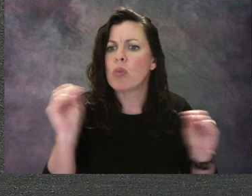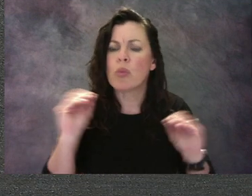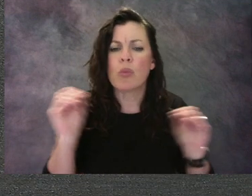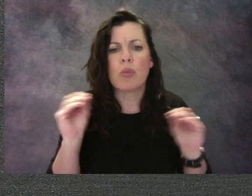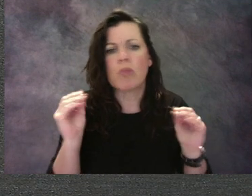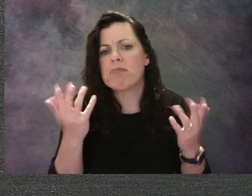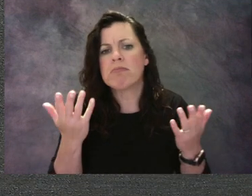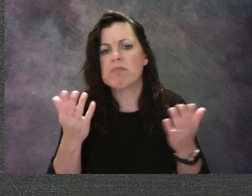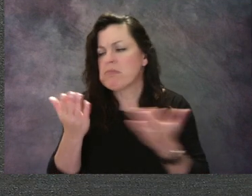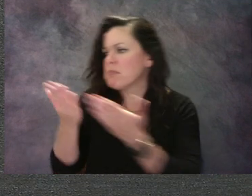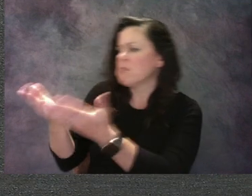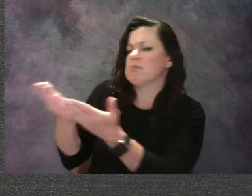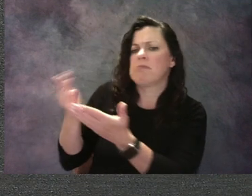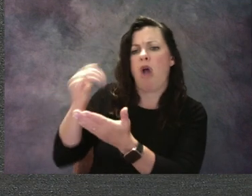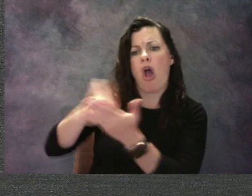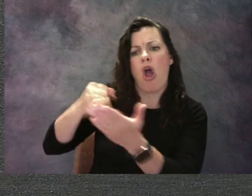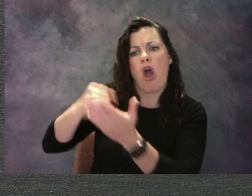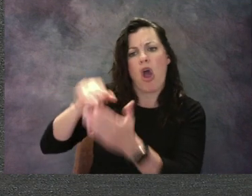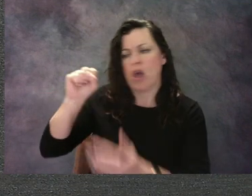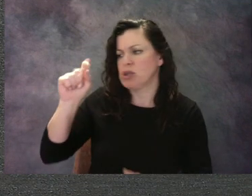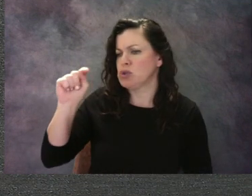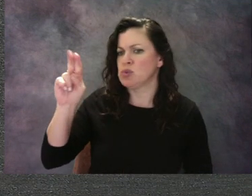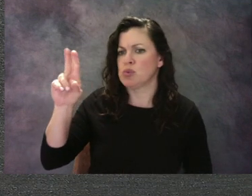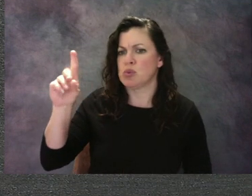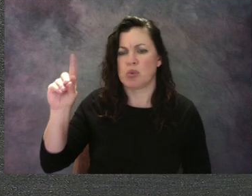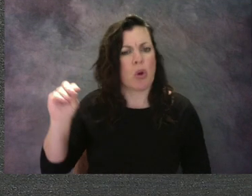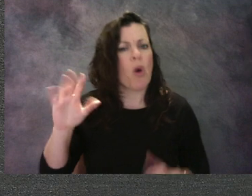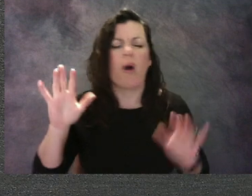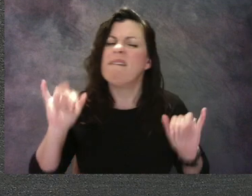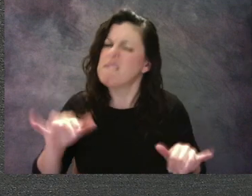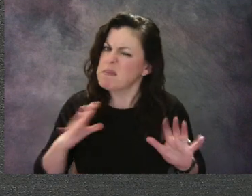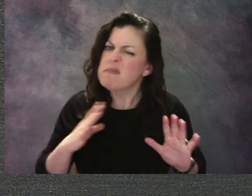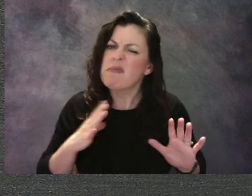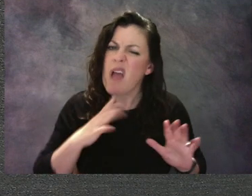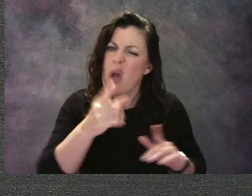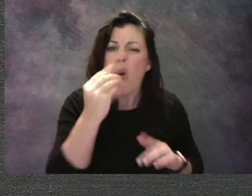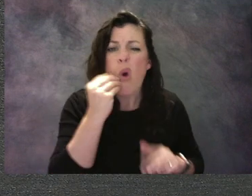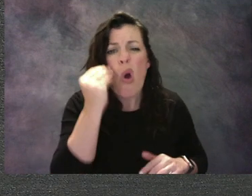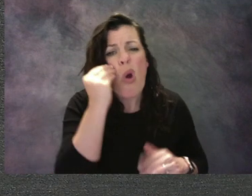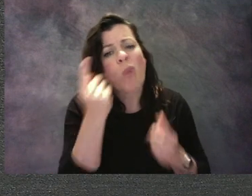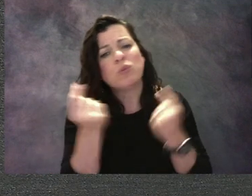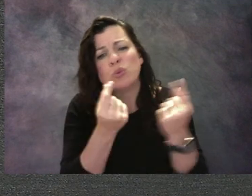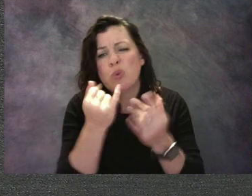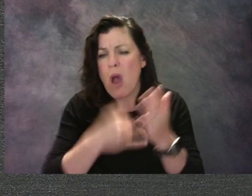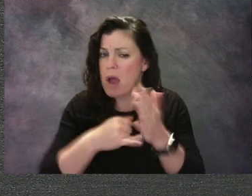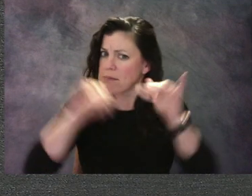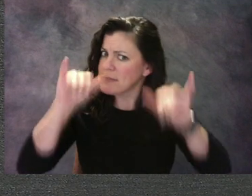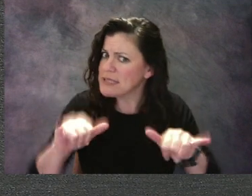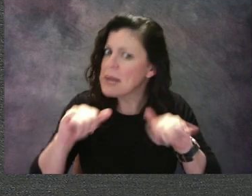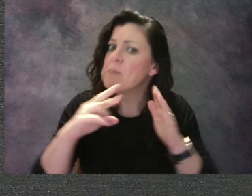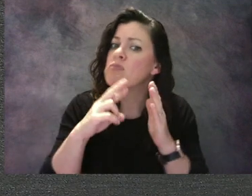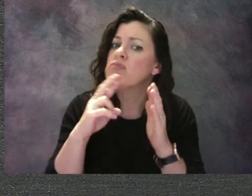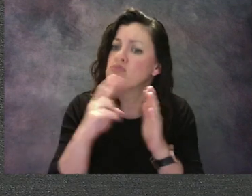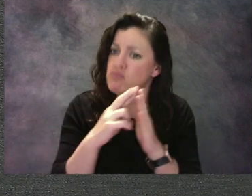but these rules will still apply to where you're at. If you are at home and you have some art supplies,